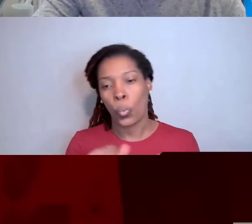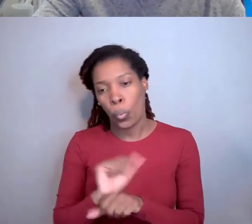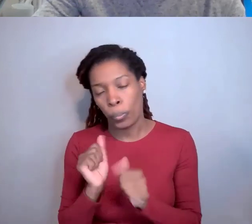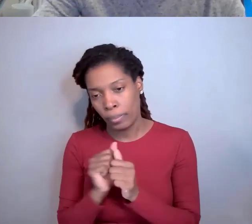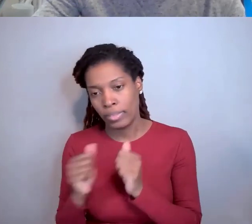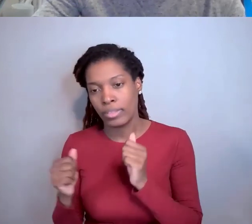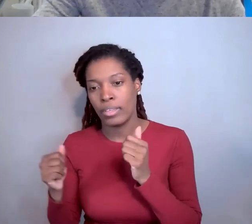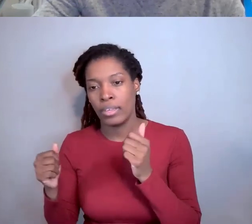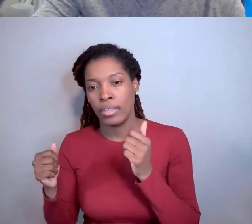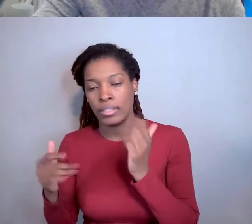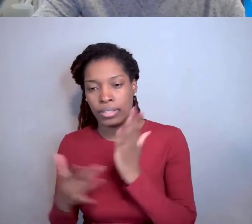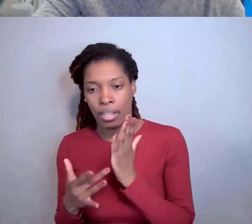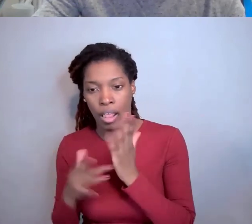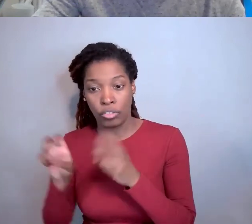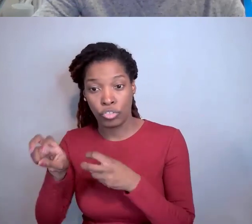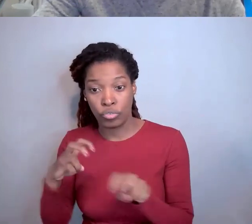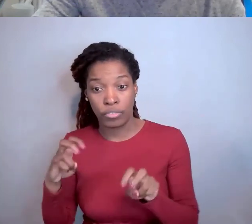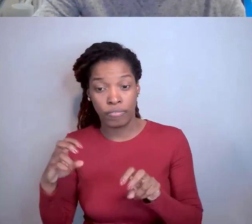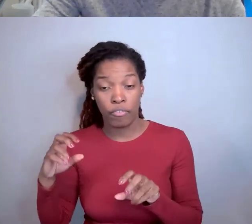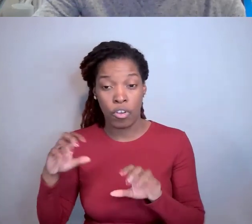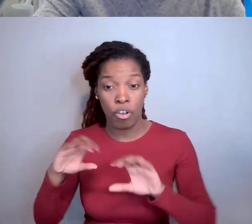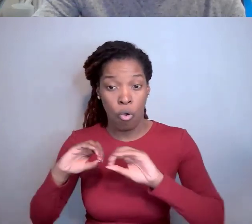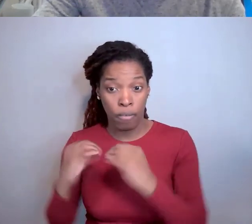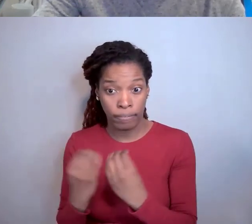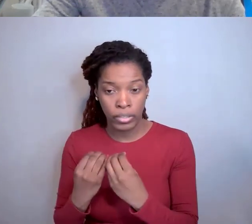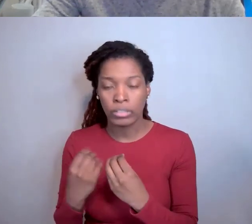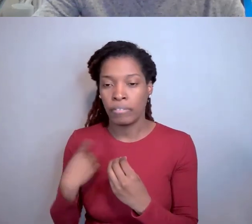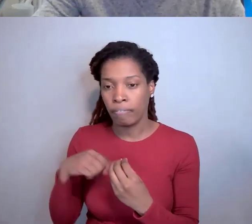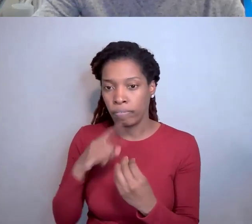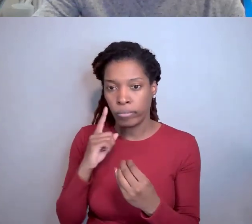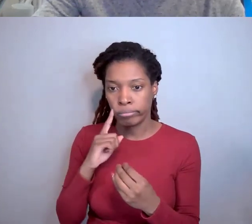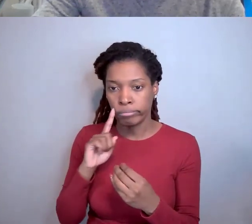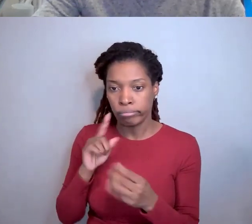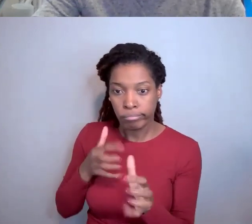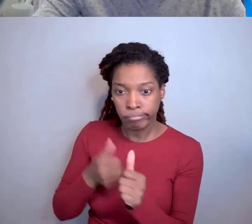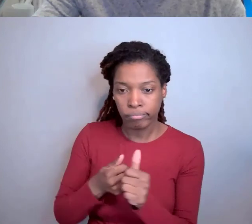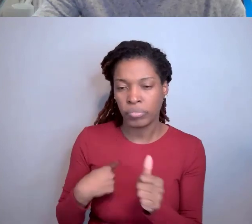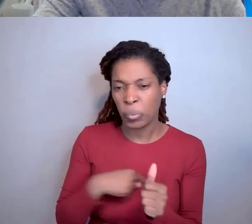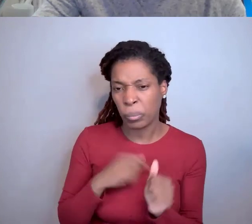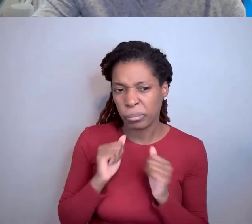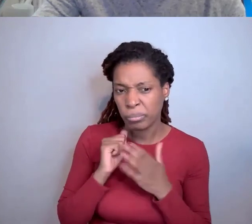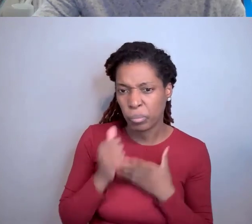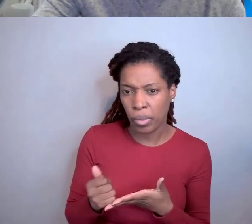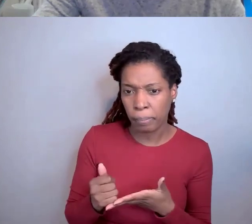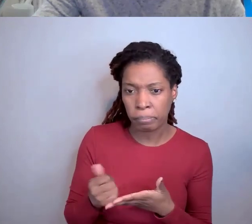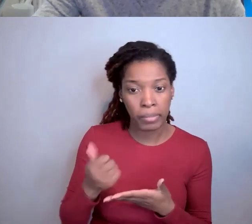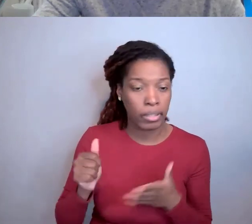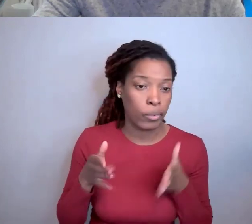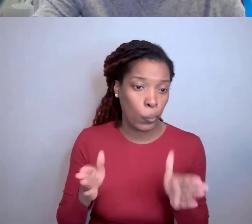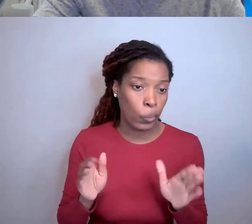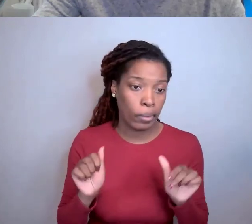to get that up to speed and we'll work with you to do that. We'll help you in any way we can to understand